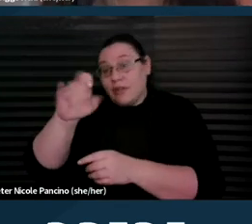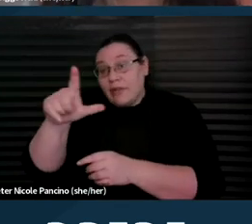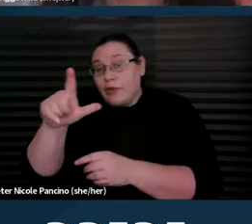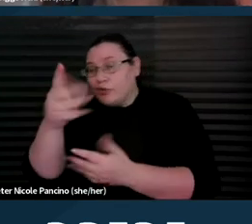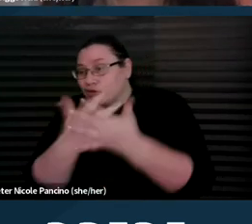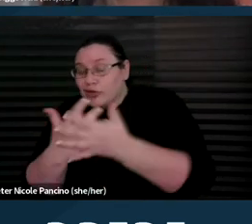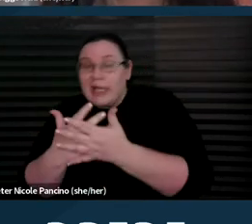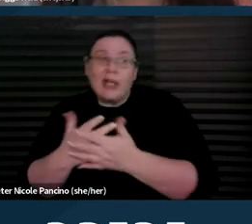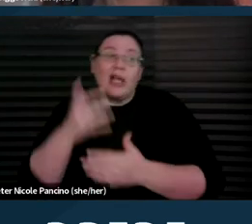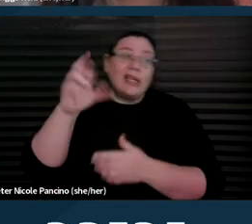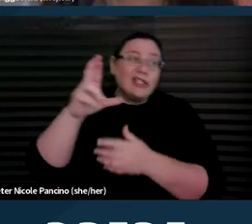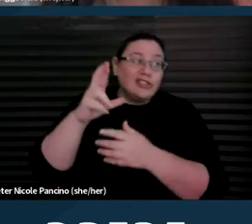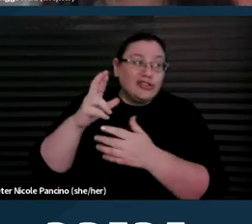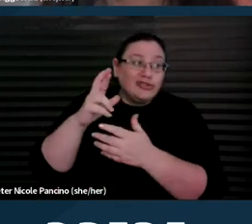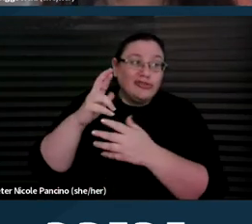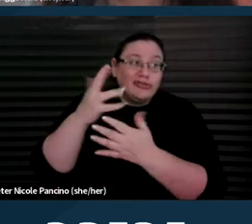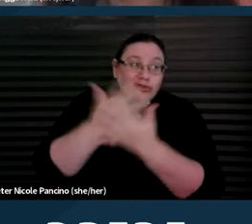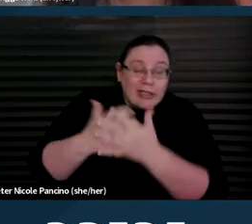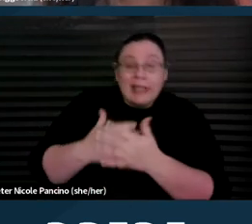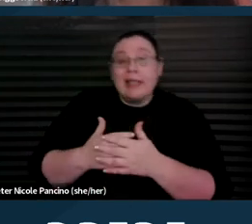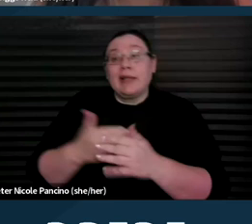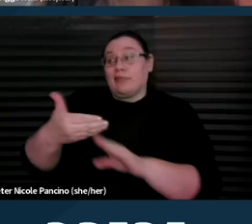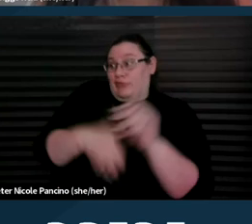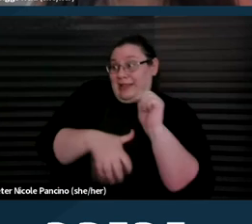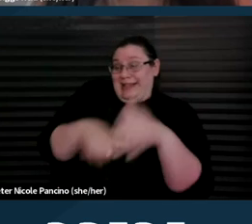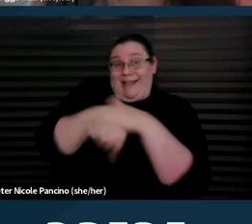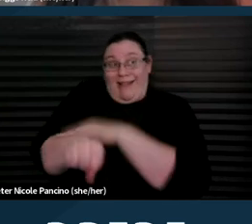prenatal care and family planning services than non-disabled people.